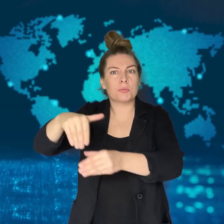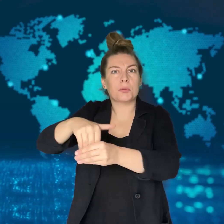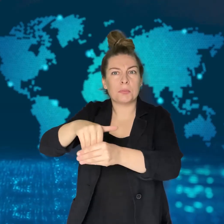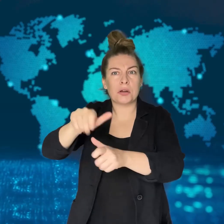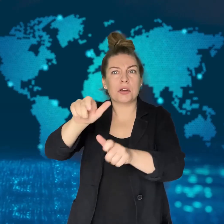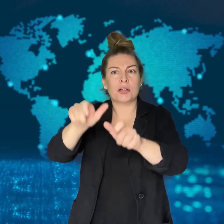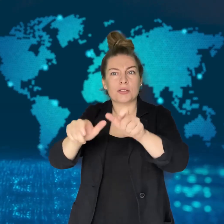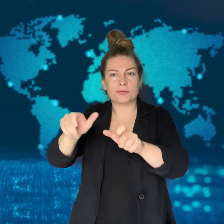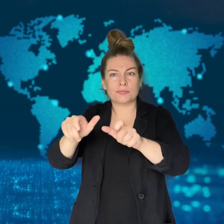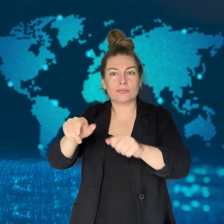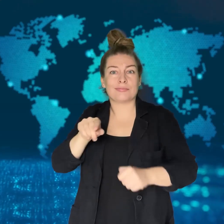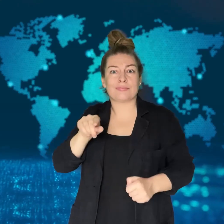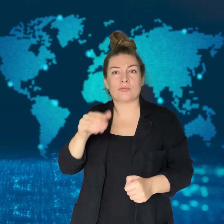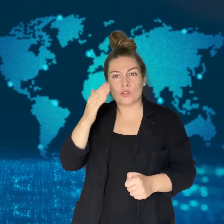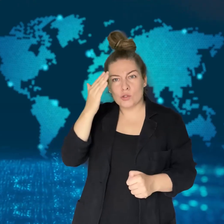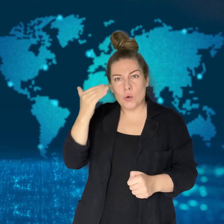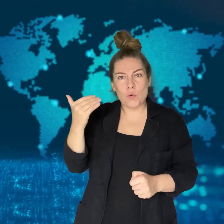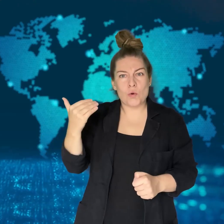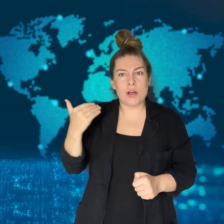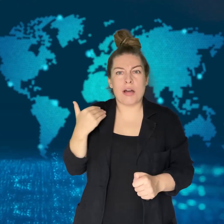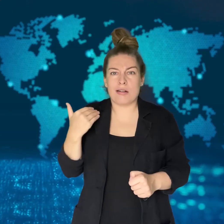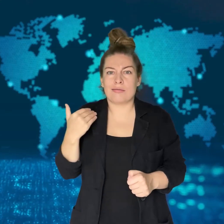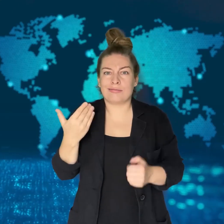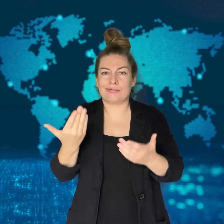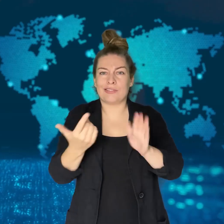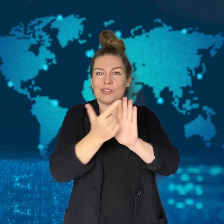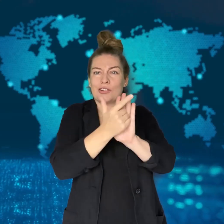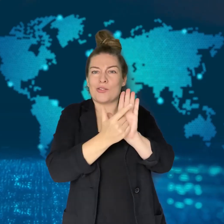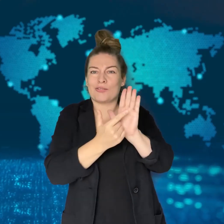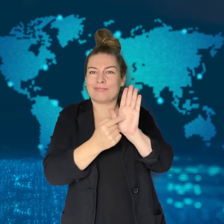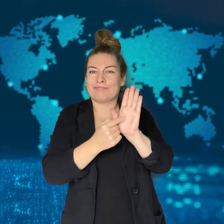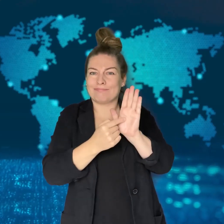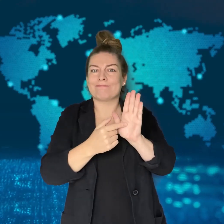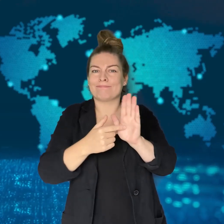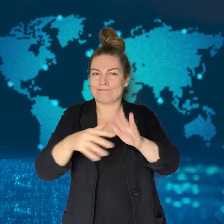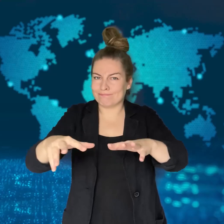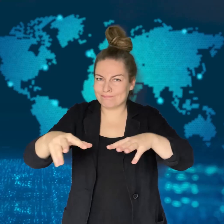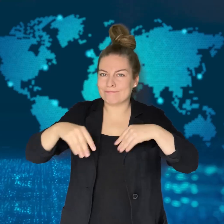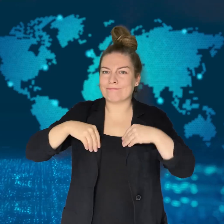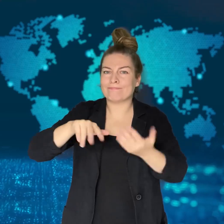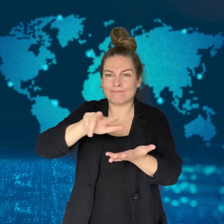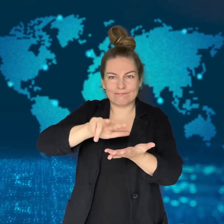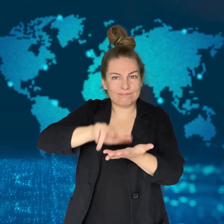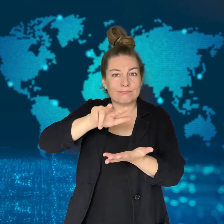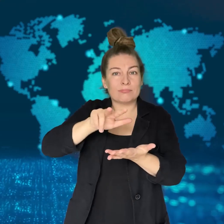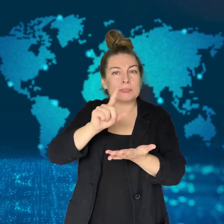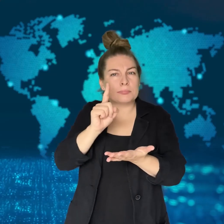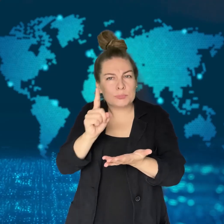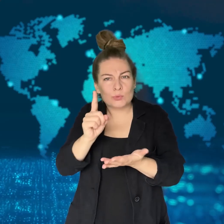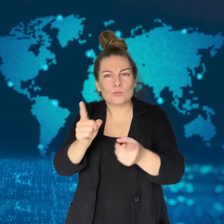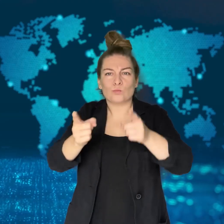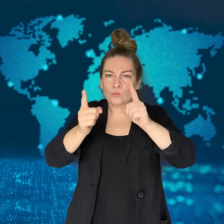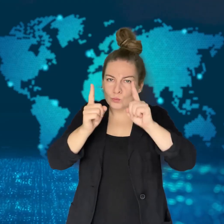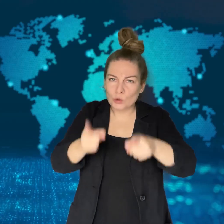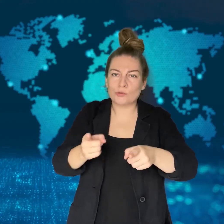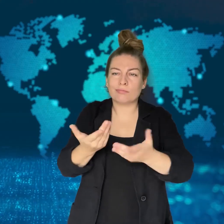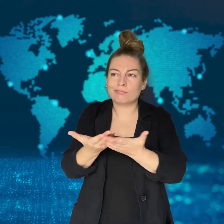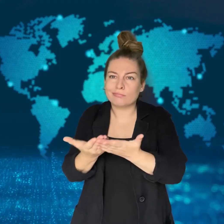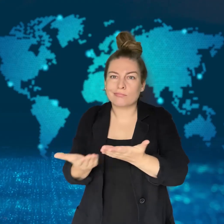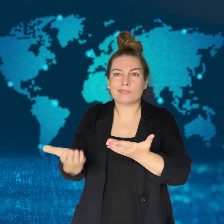According to the bill, anyone purchasing, saving,